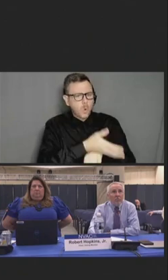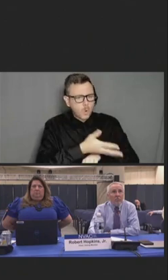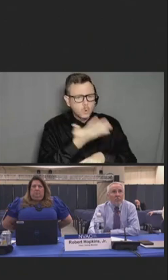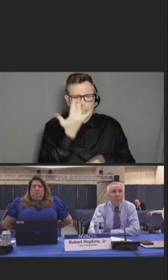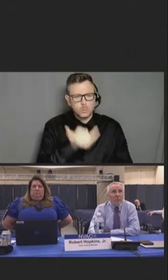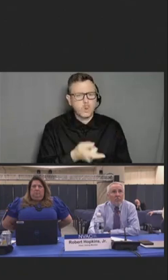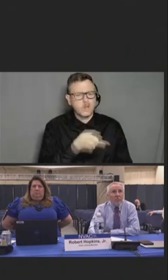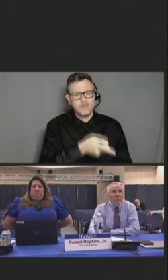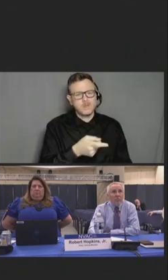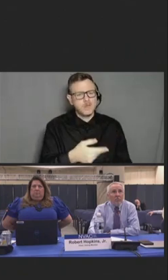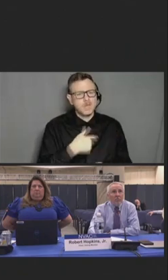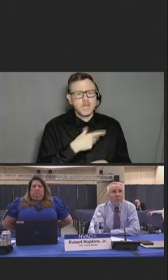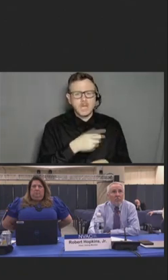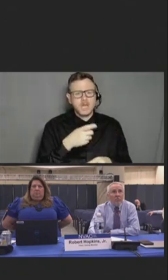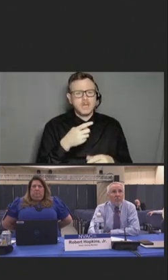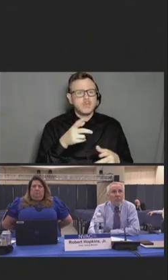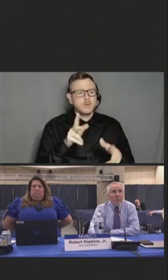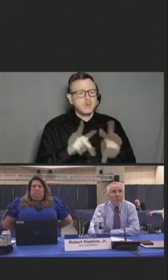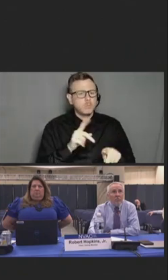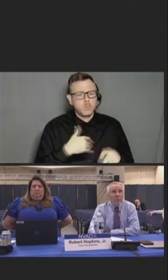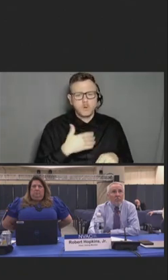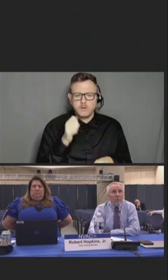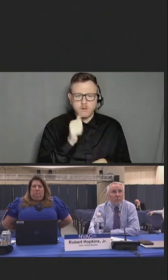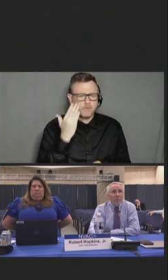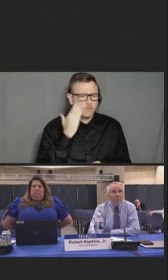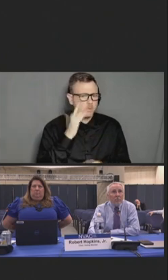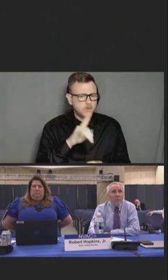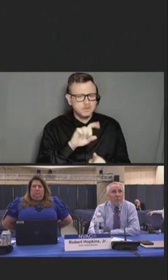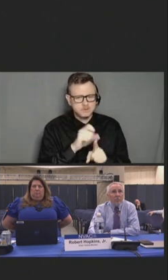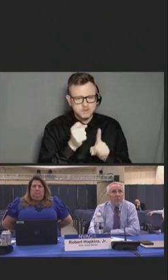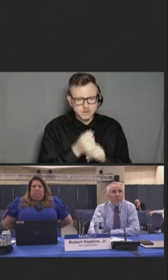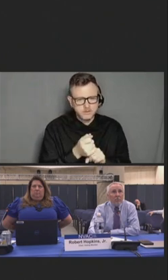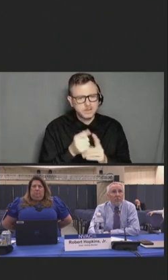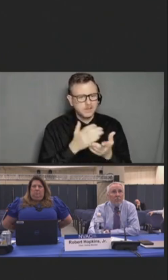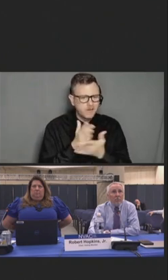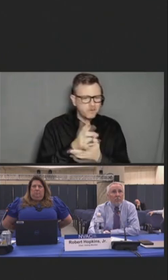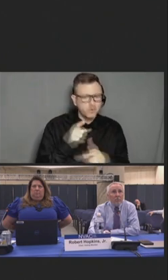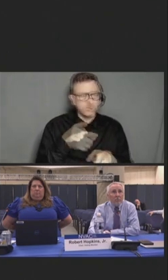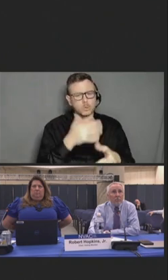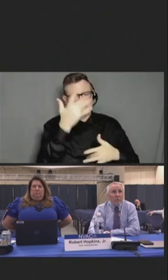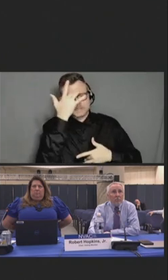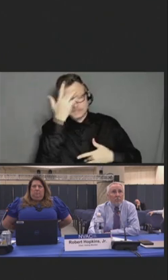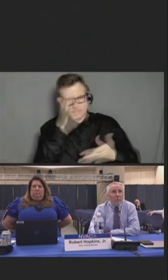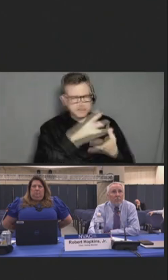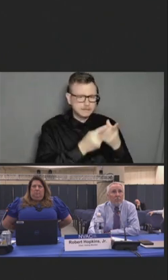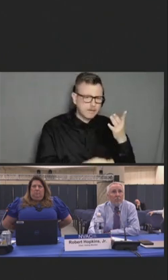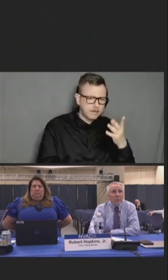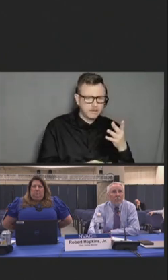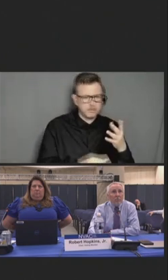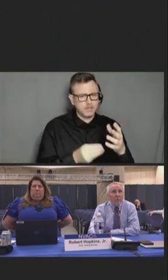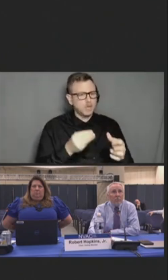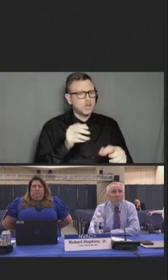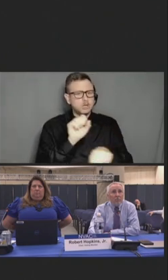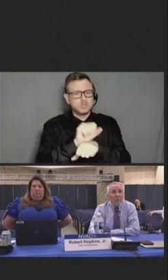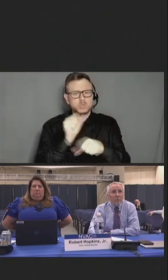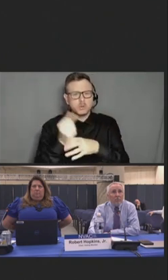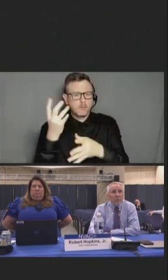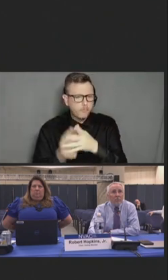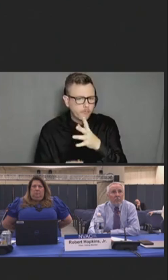enduring job loss and economic hardship, and not having full access to our social support networks, our family, friends, and neighbors.